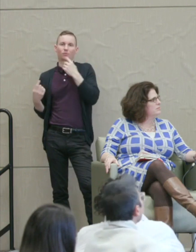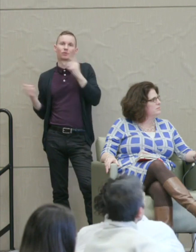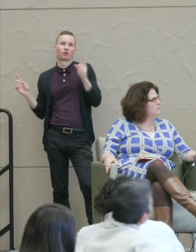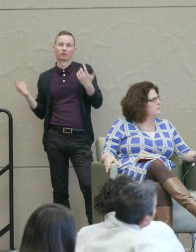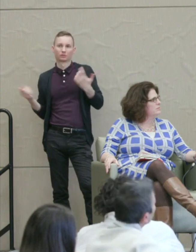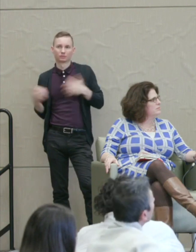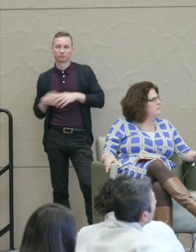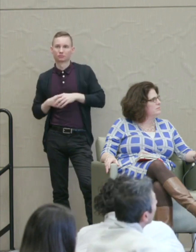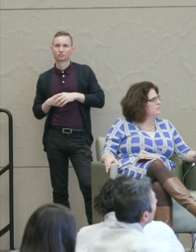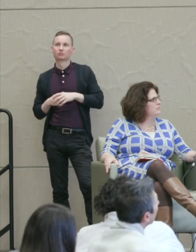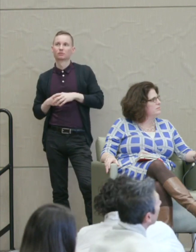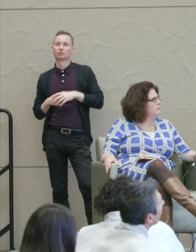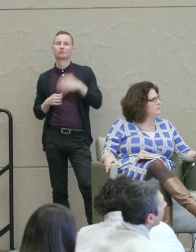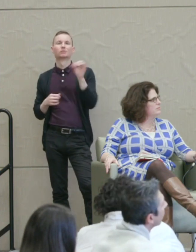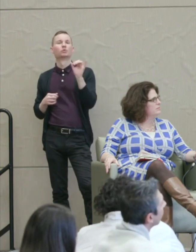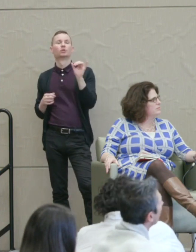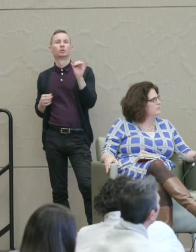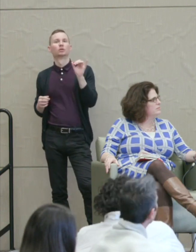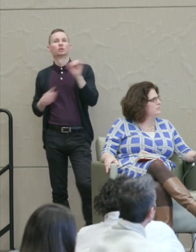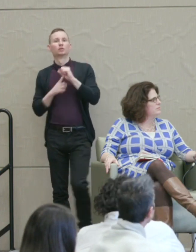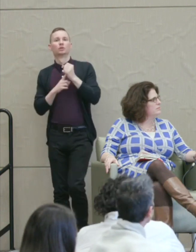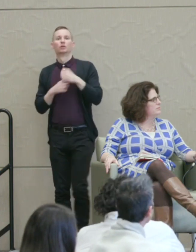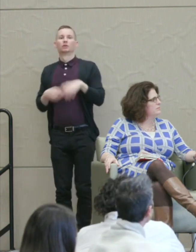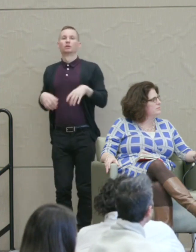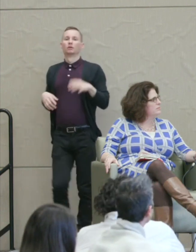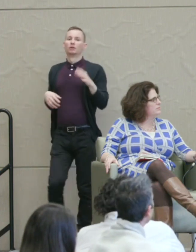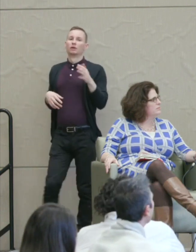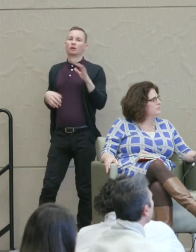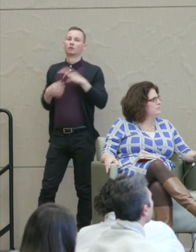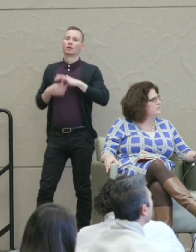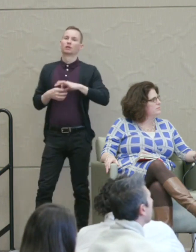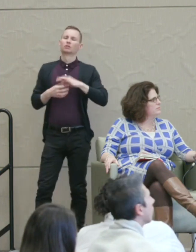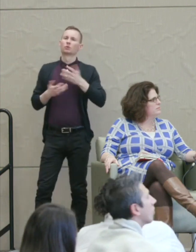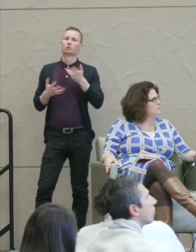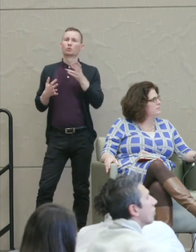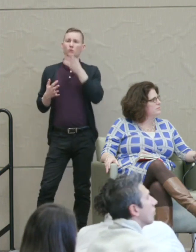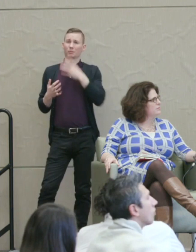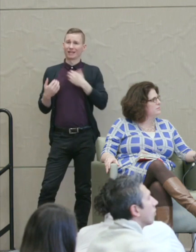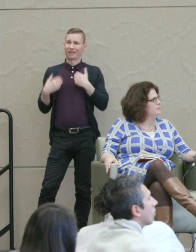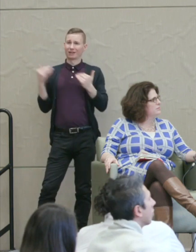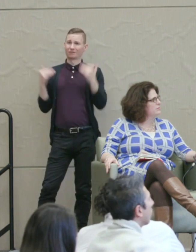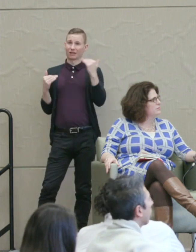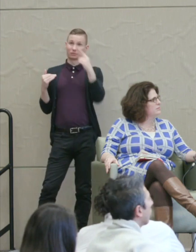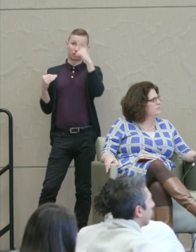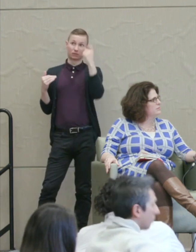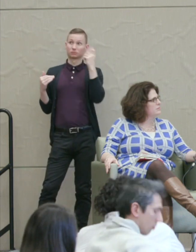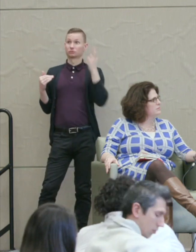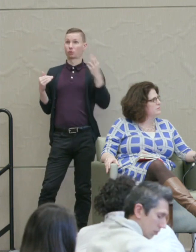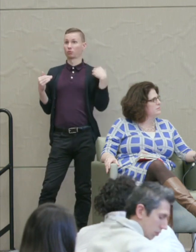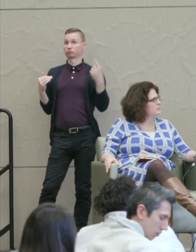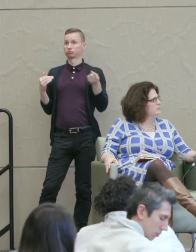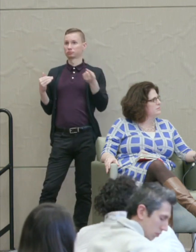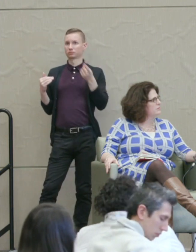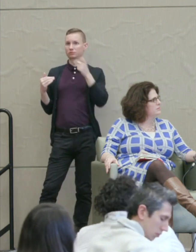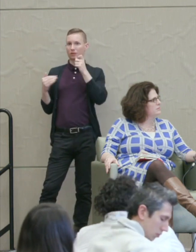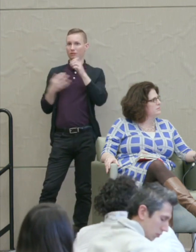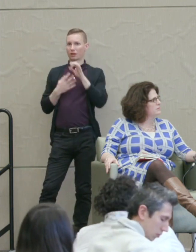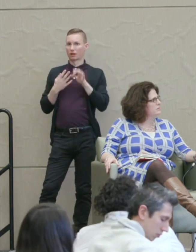work. And similarly this is kind of related. Do women have an advantage because historically they haven't had the option to use retributive